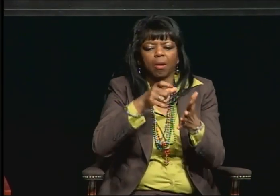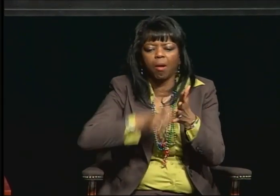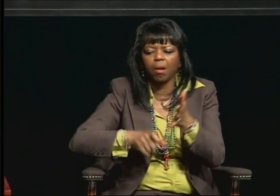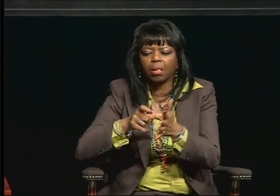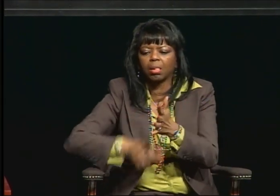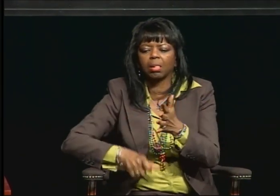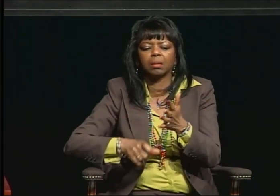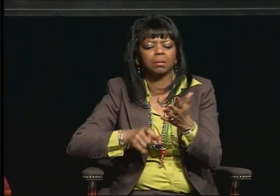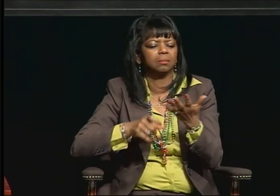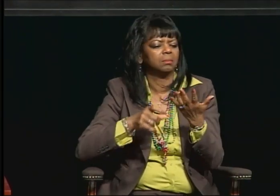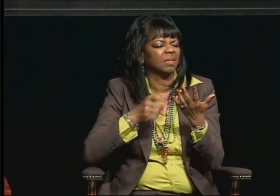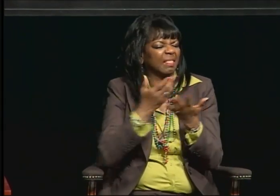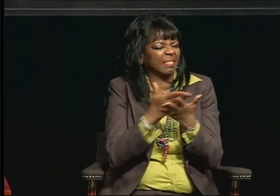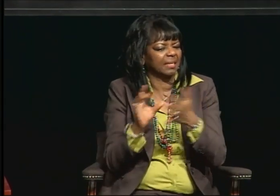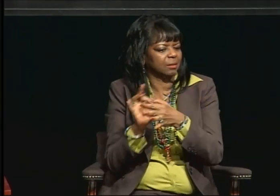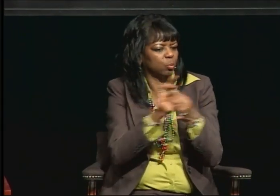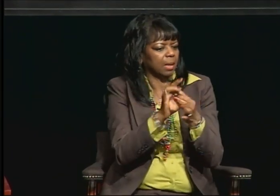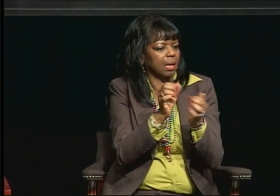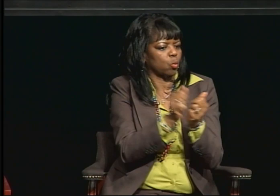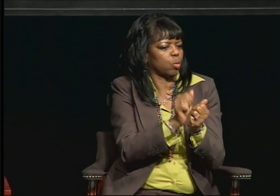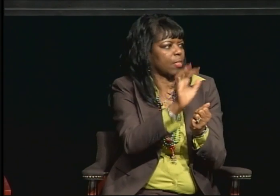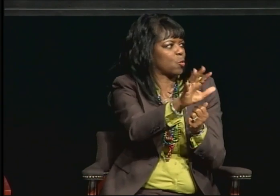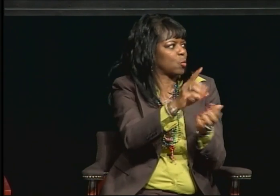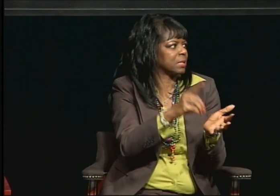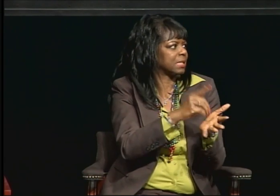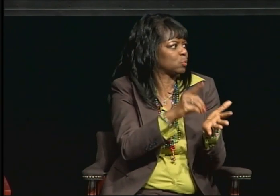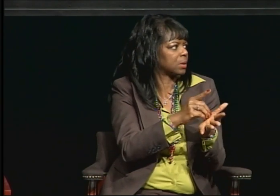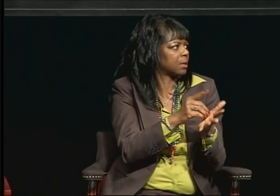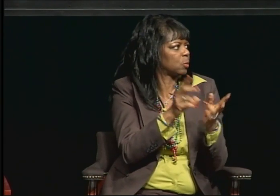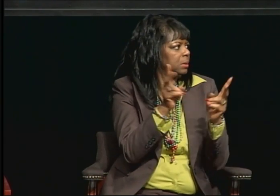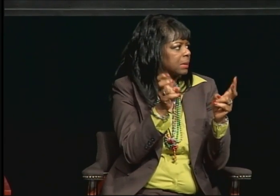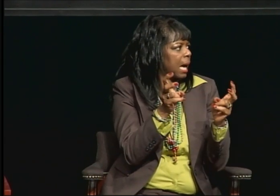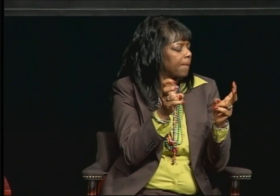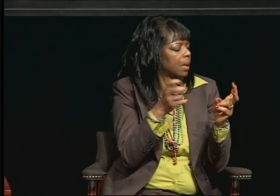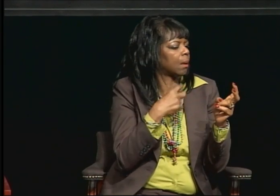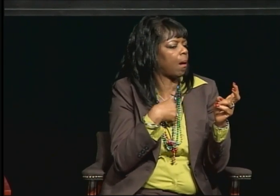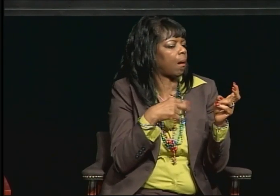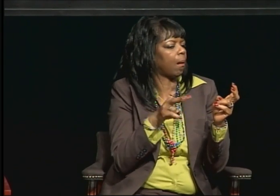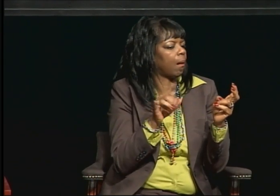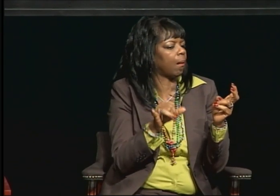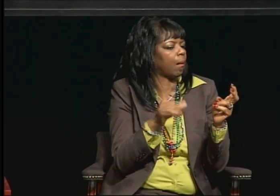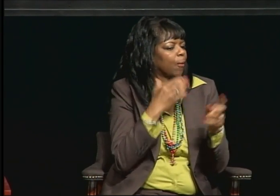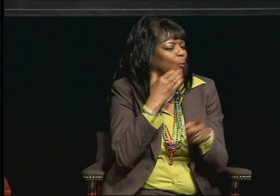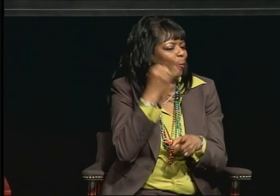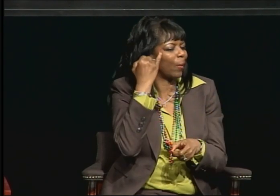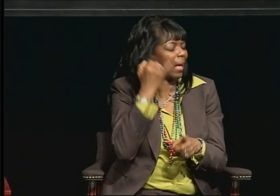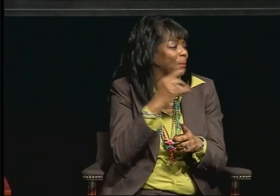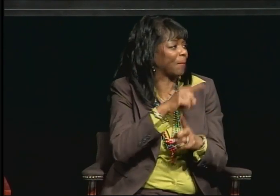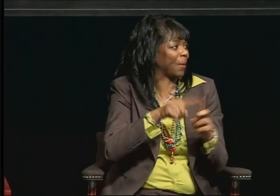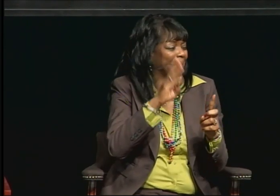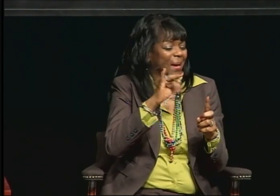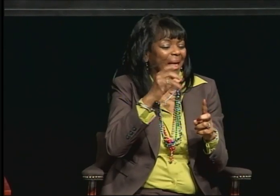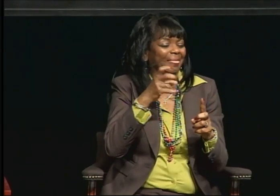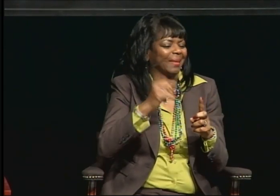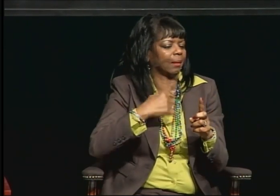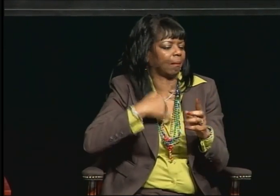into a filing cabinet. And so I used that as a tool for preparing. However, I was already far into my program